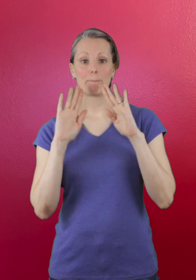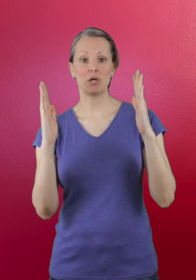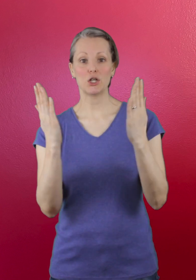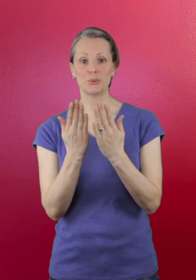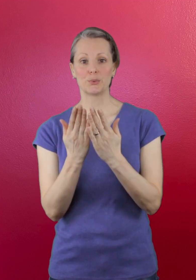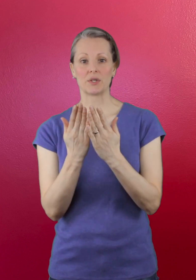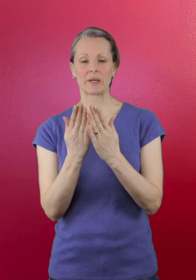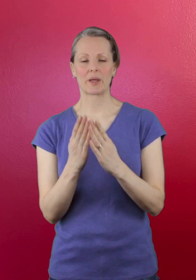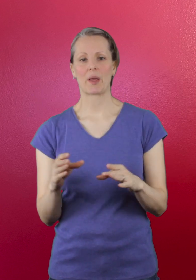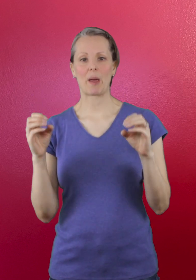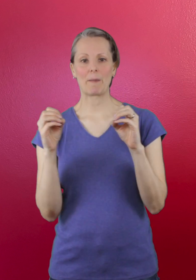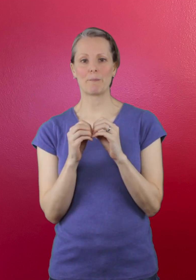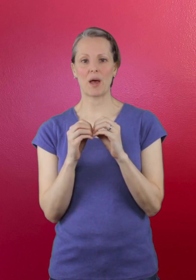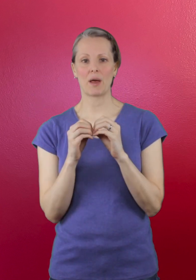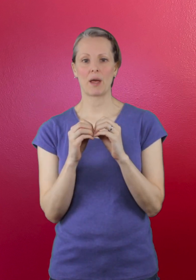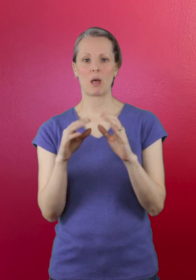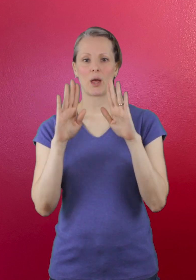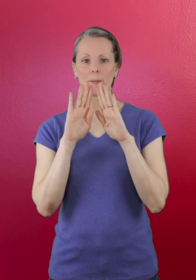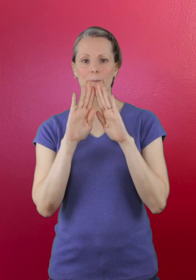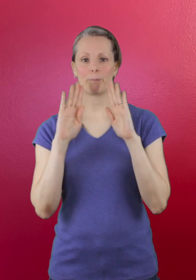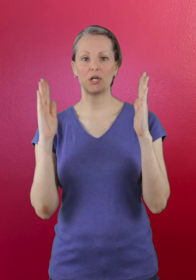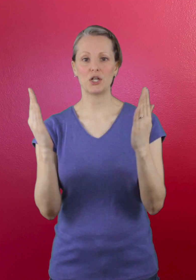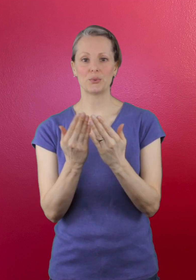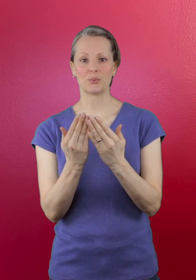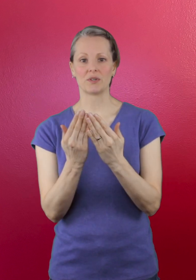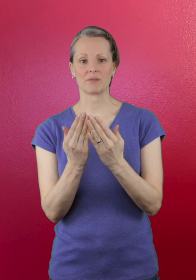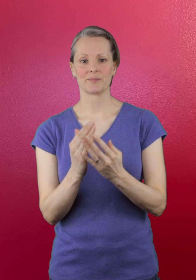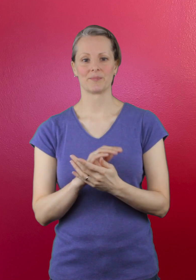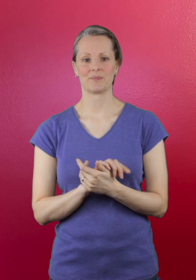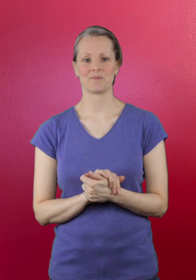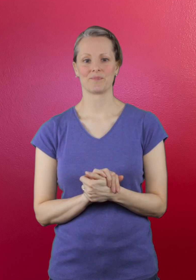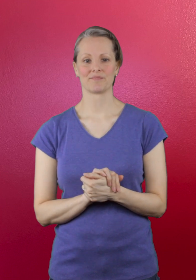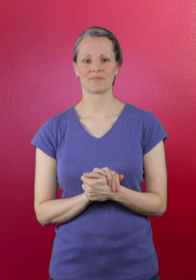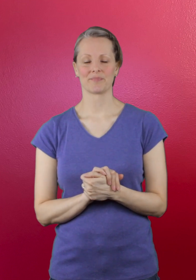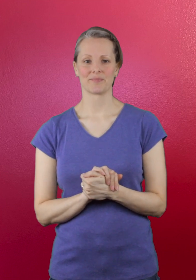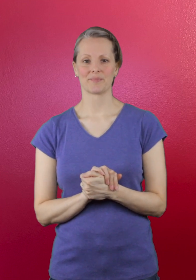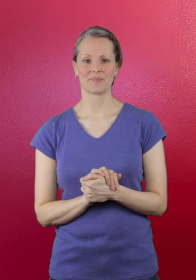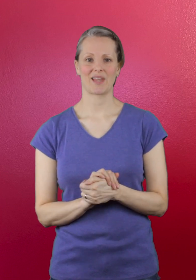balloon ... b ... balloon